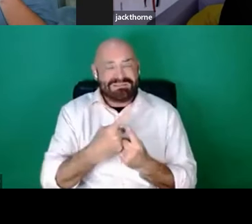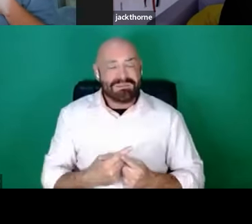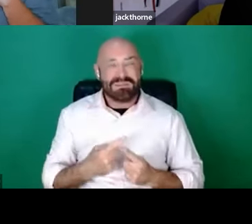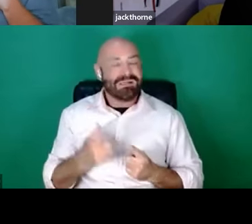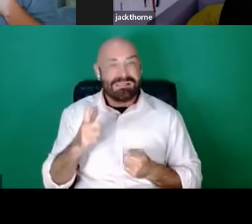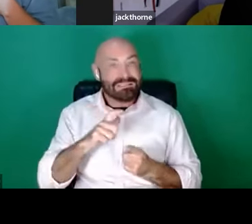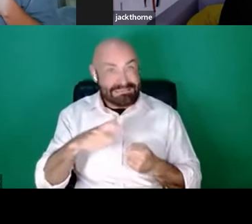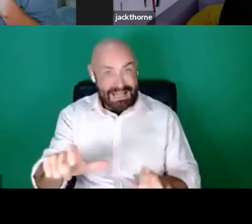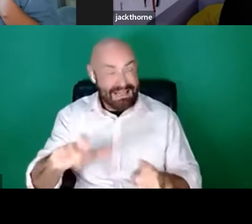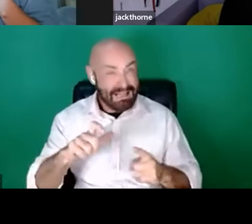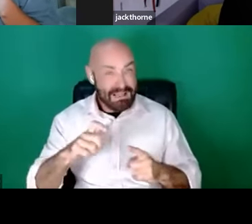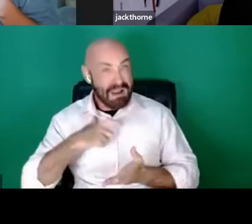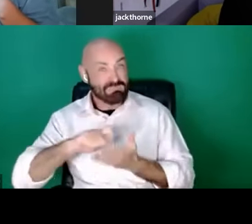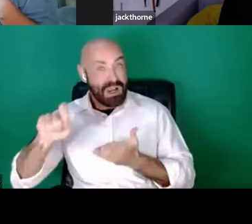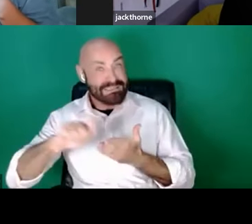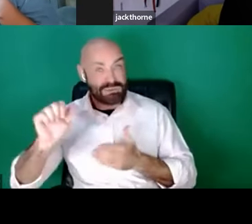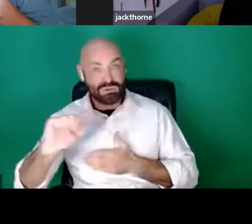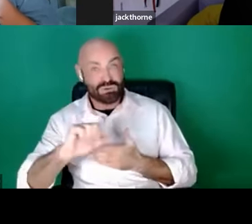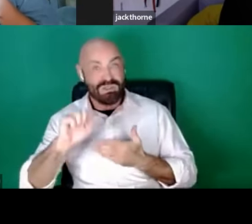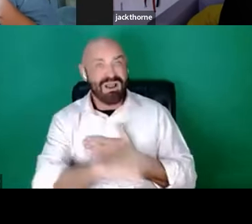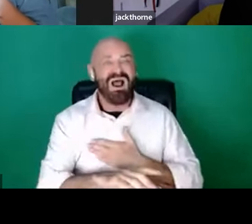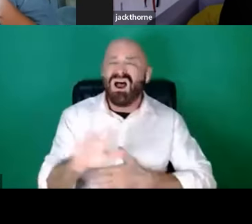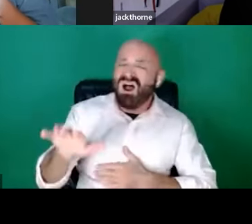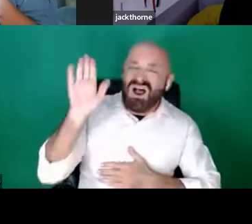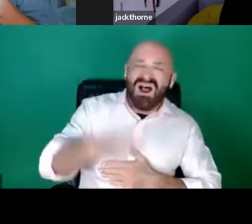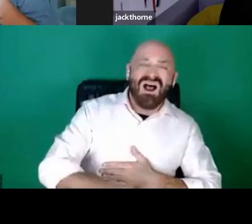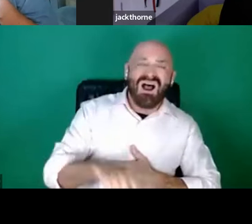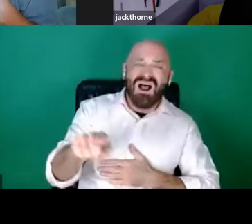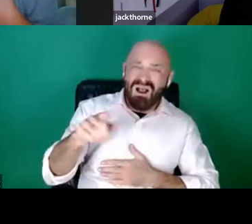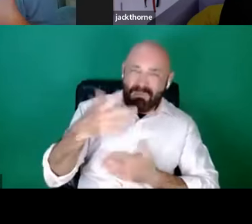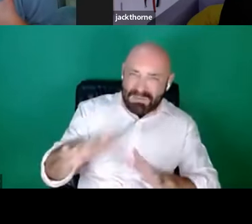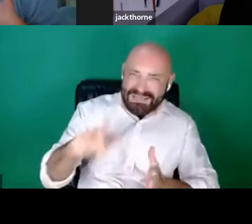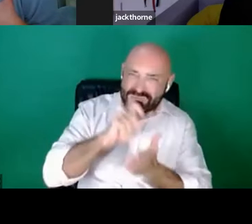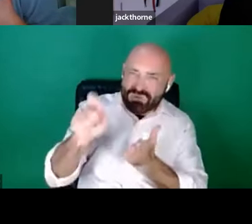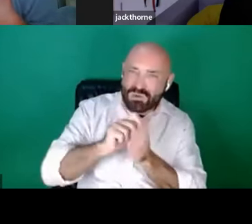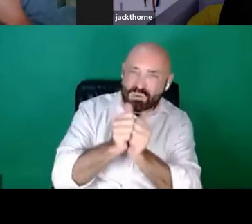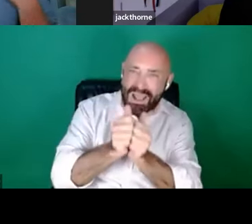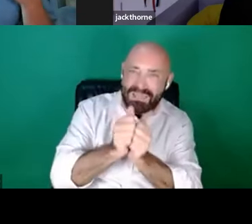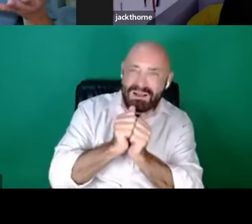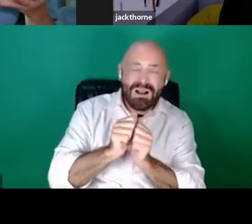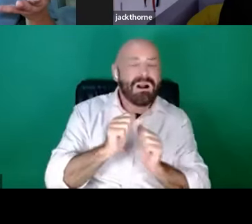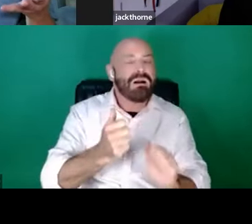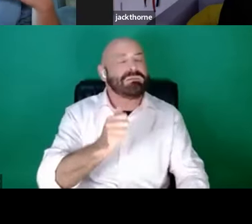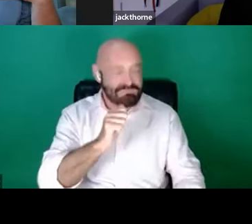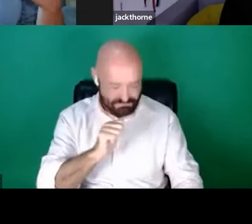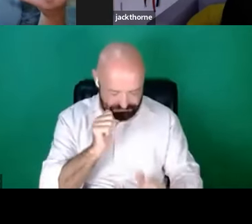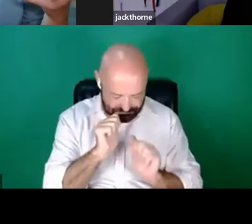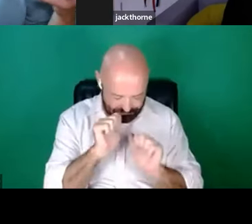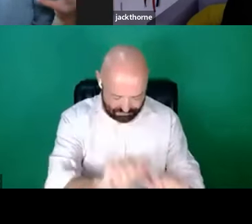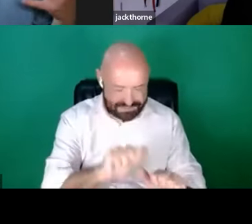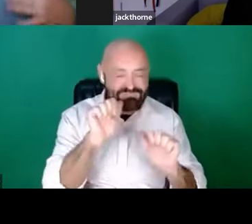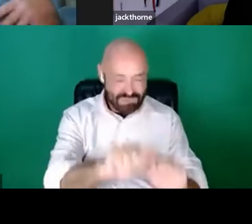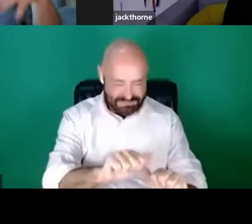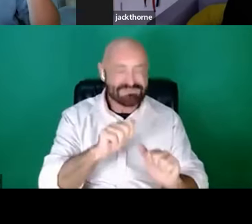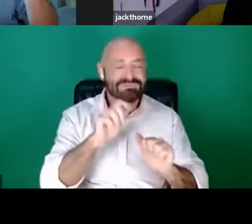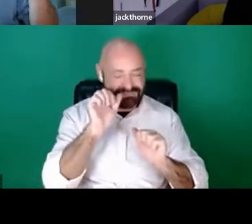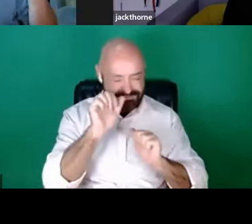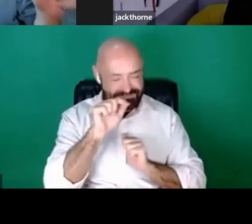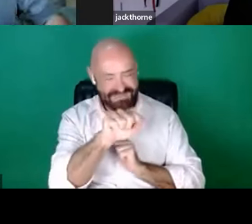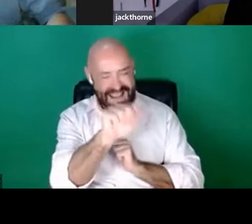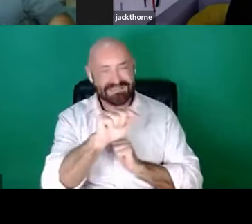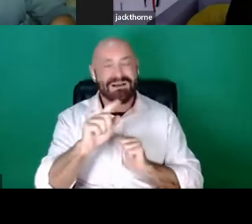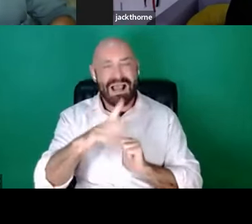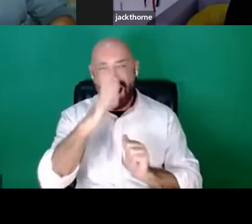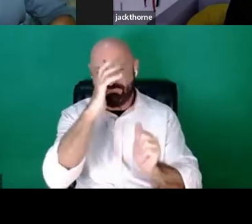any of my writing. You have! We wrote together! I meant my stuff.